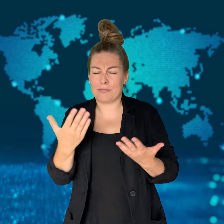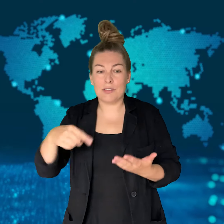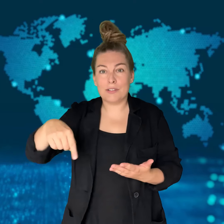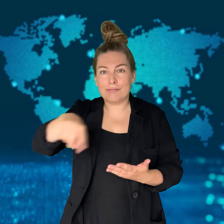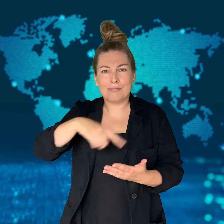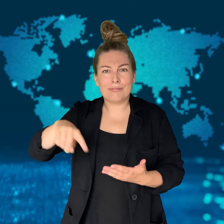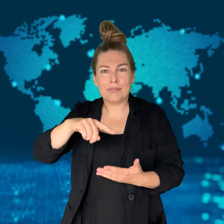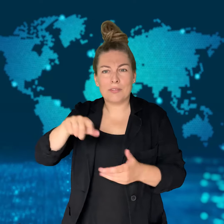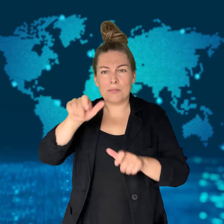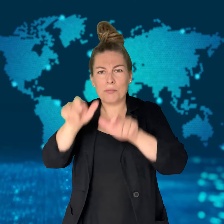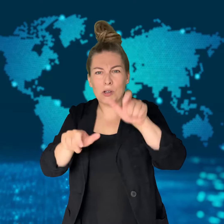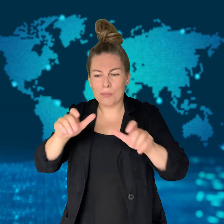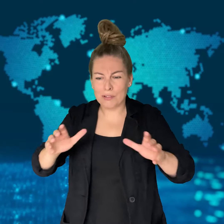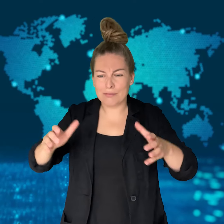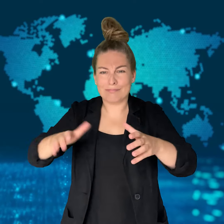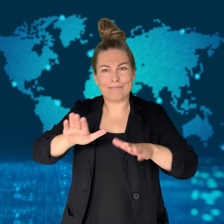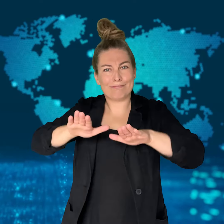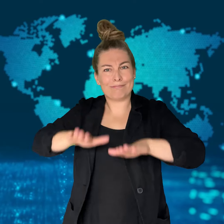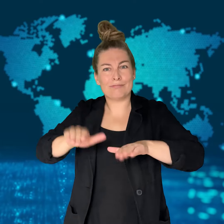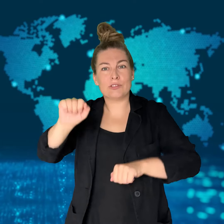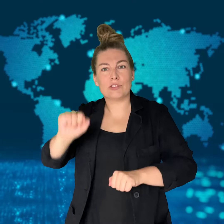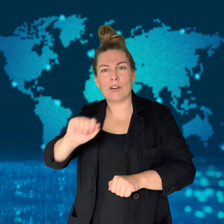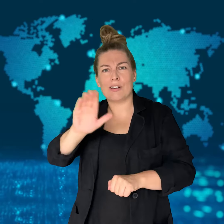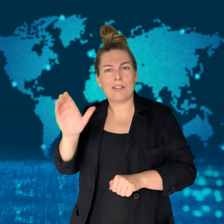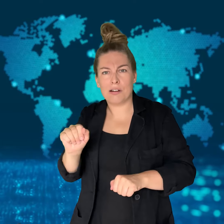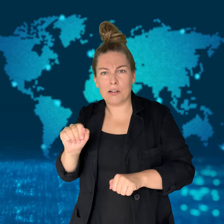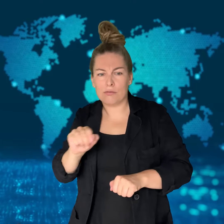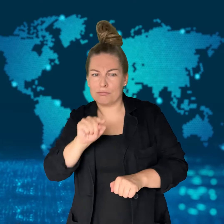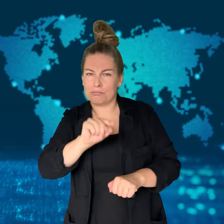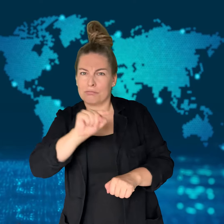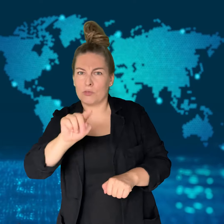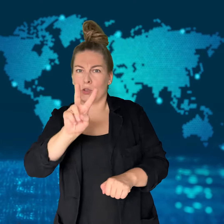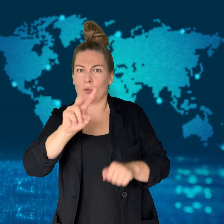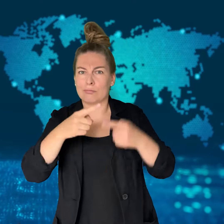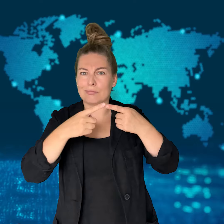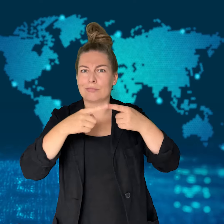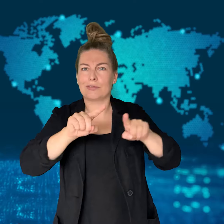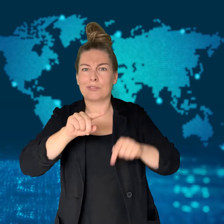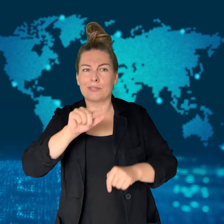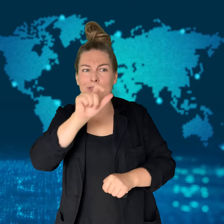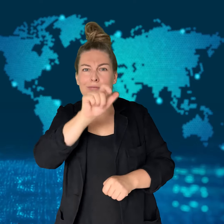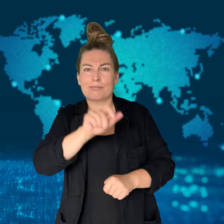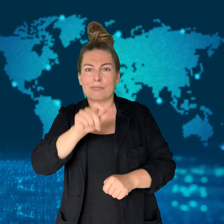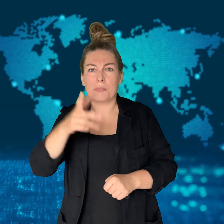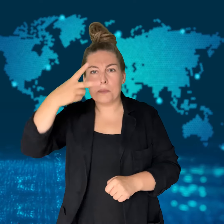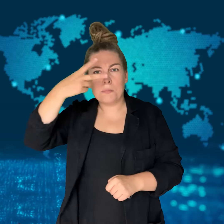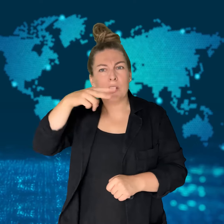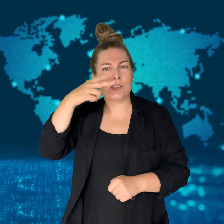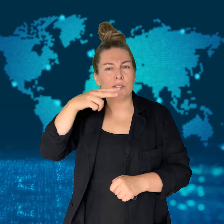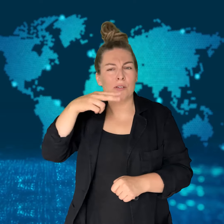It's unusual to have Mexicans involved, resulting